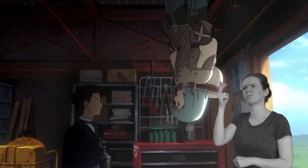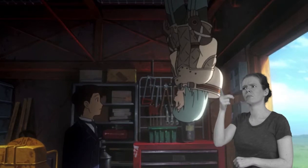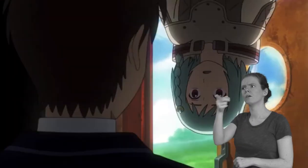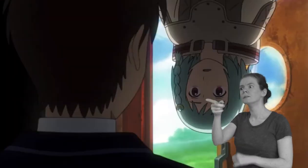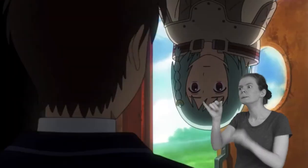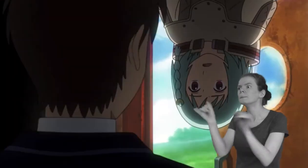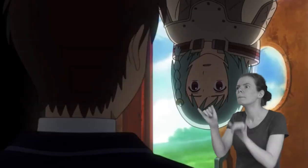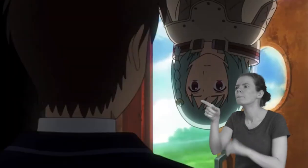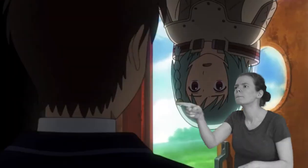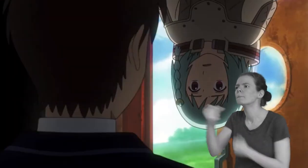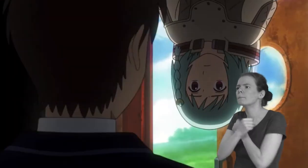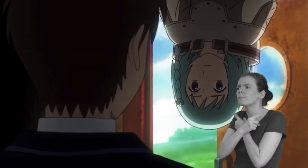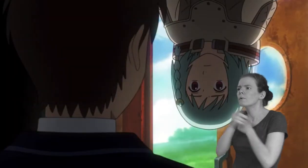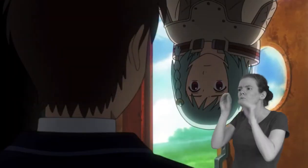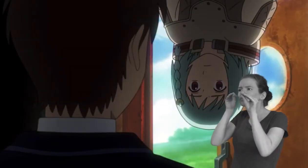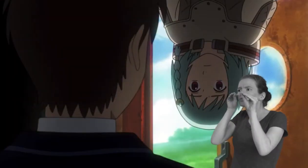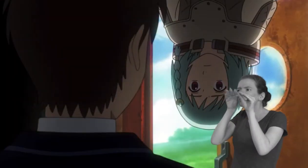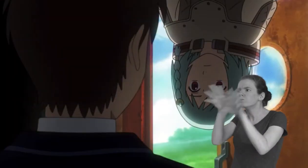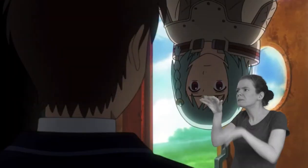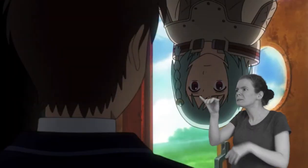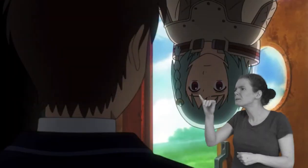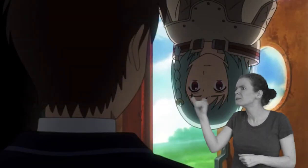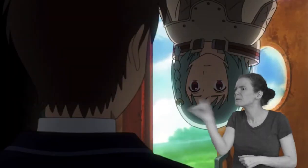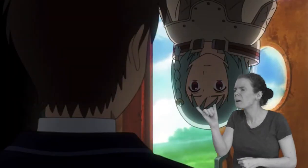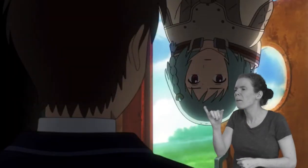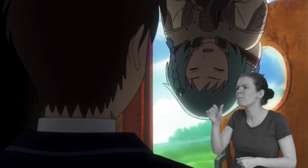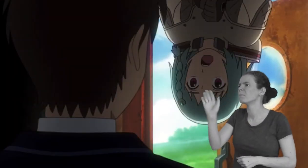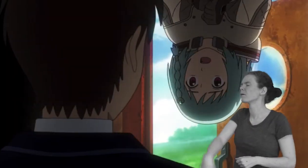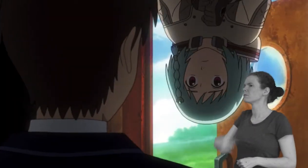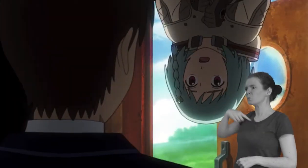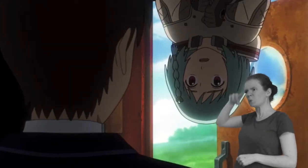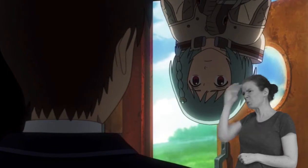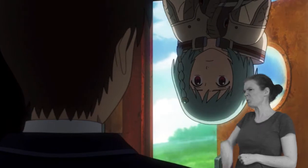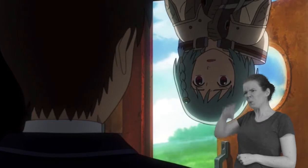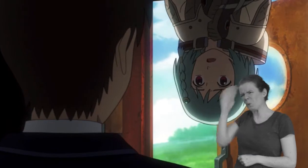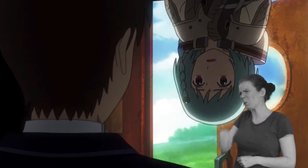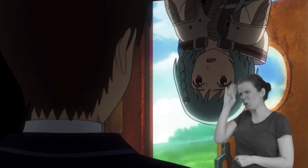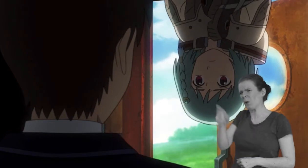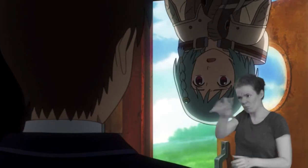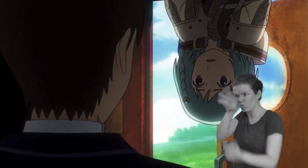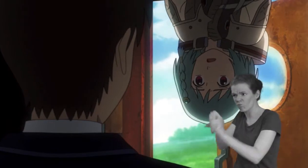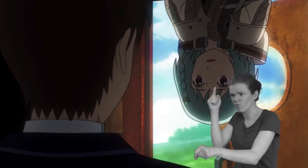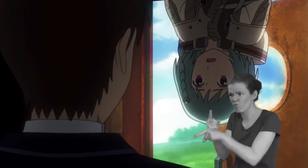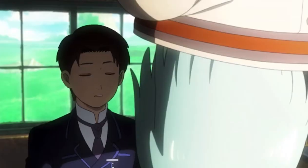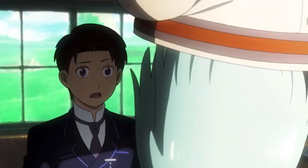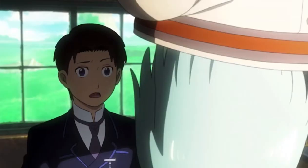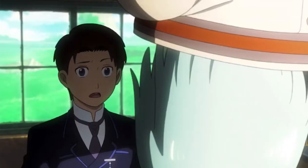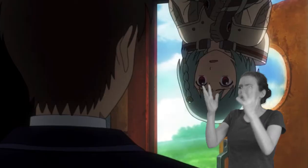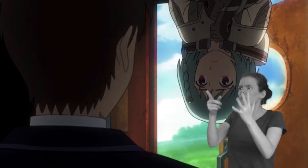The bat person! I knew it! You're one of them, aren't you? Huh?